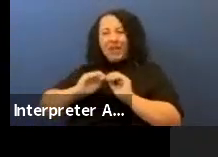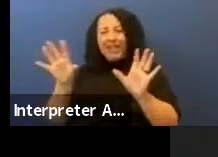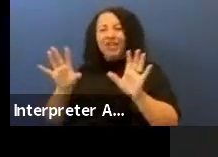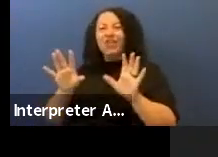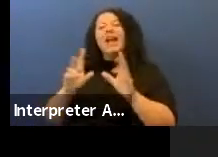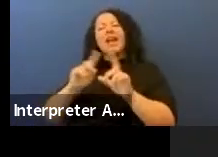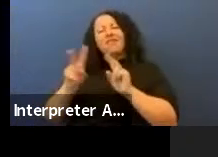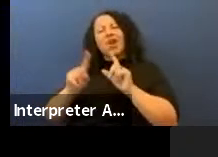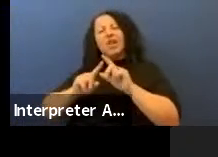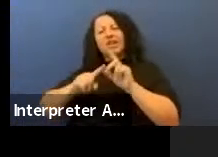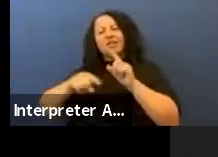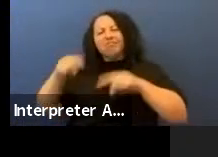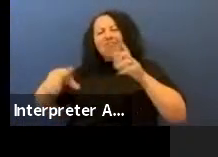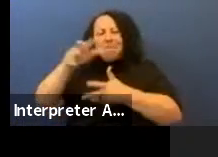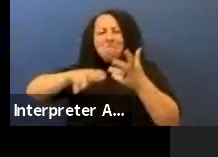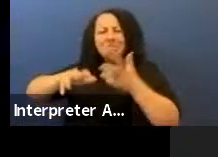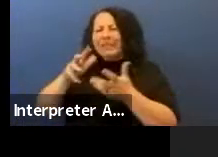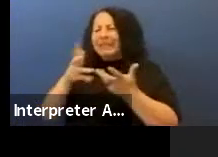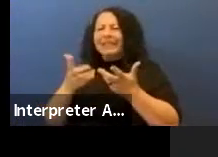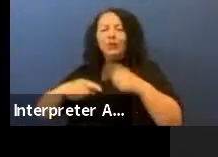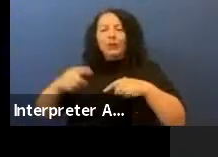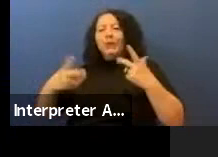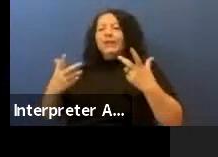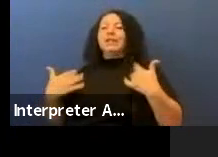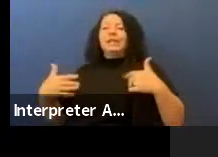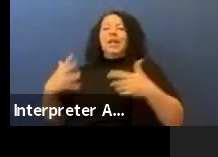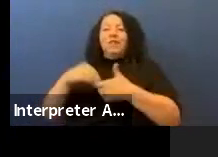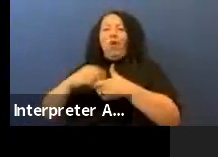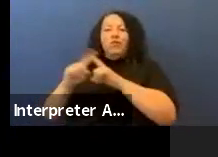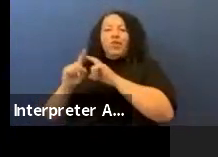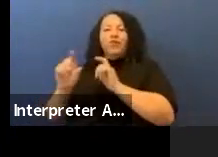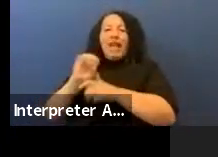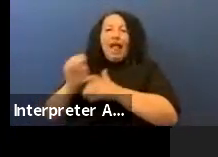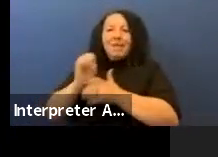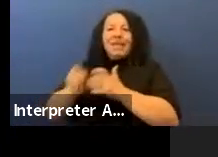people to understand that no matter what tools are used, and